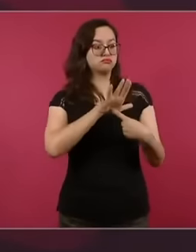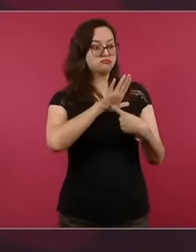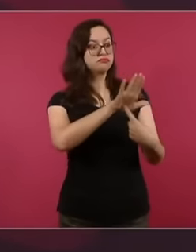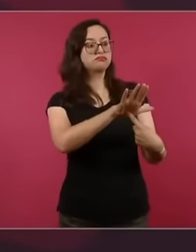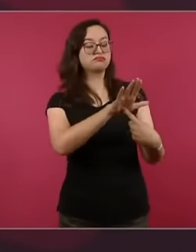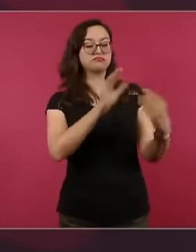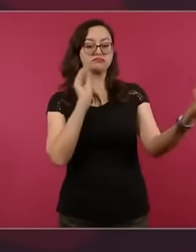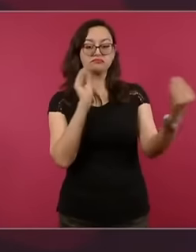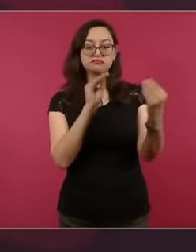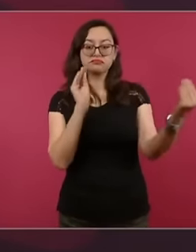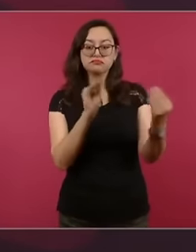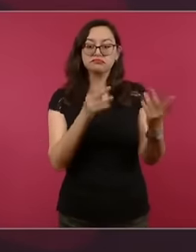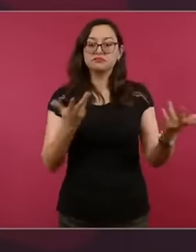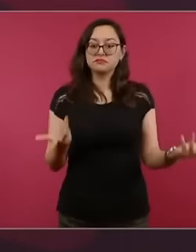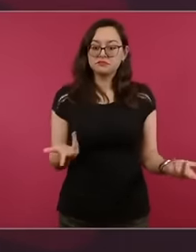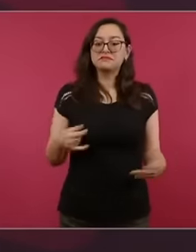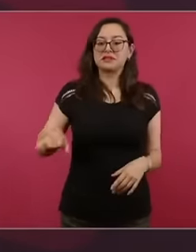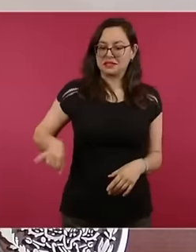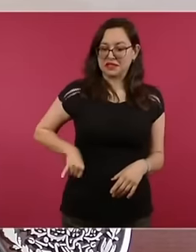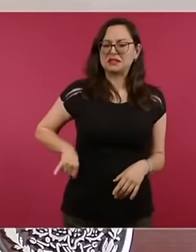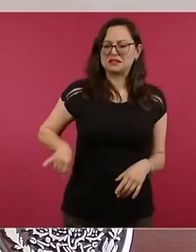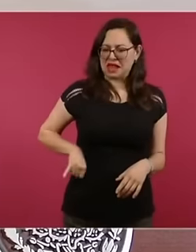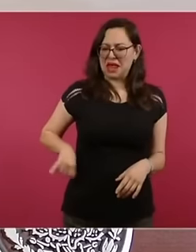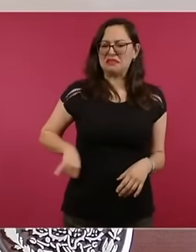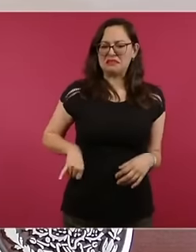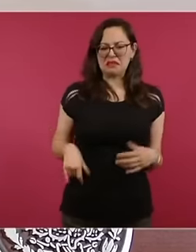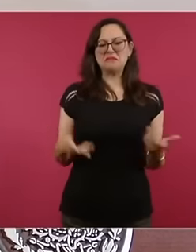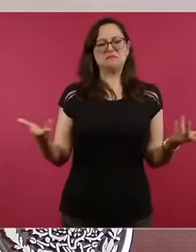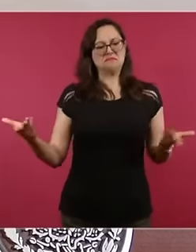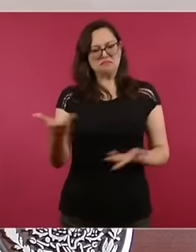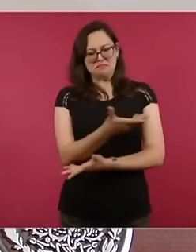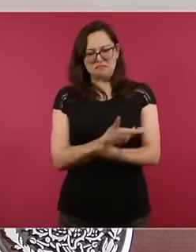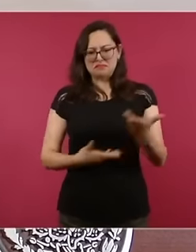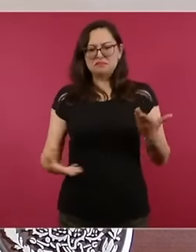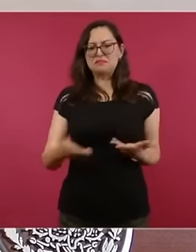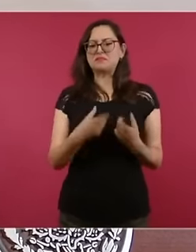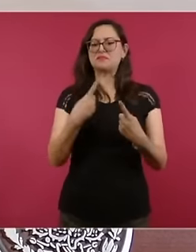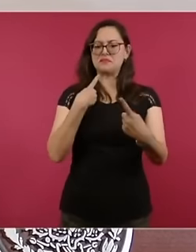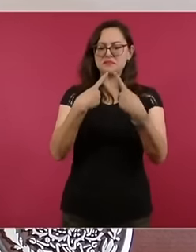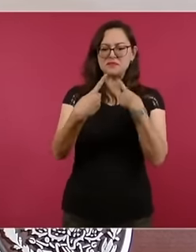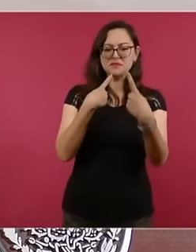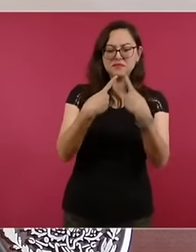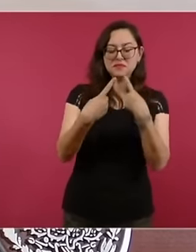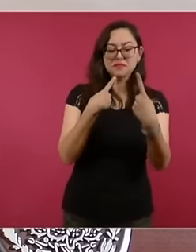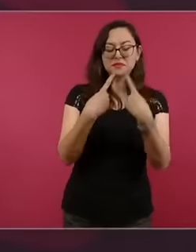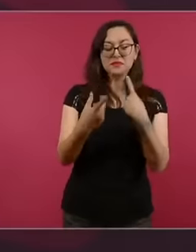makes it interesting debate above all because of the message to